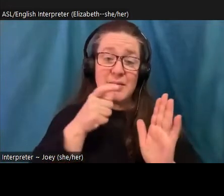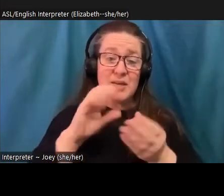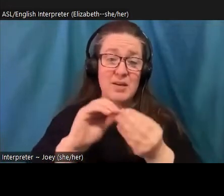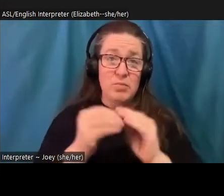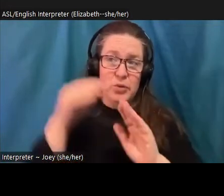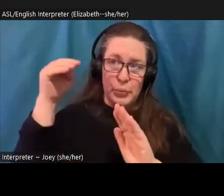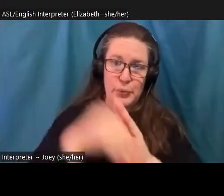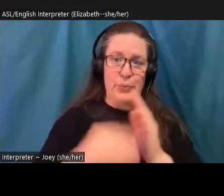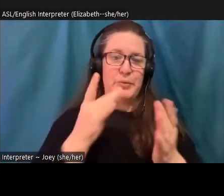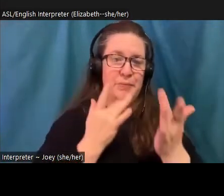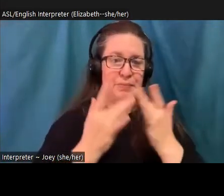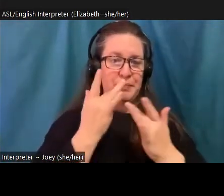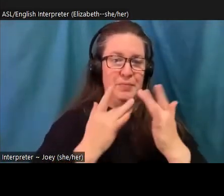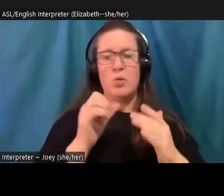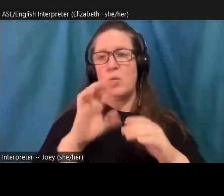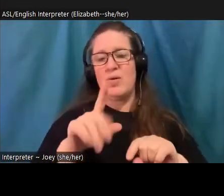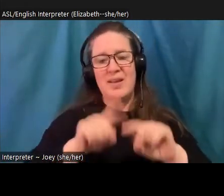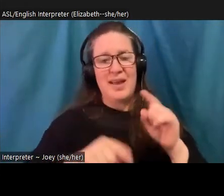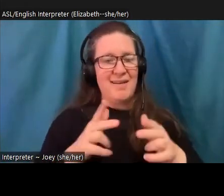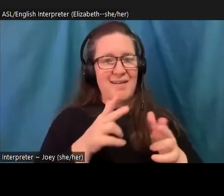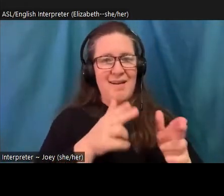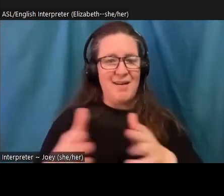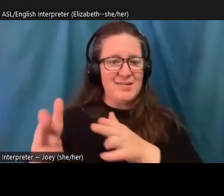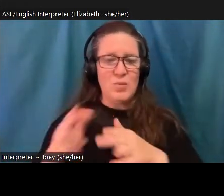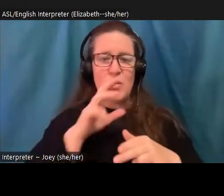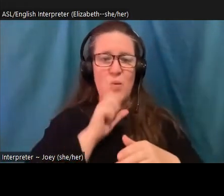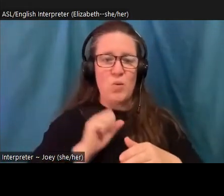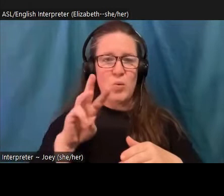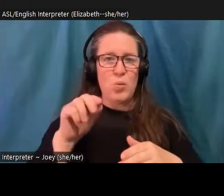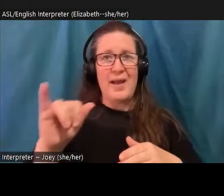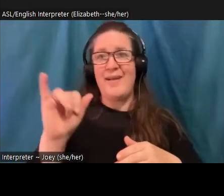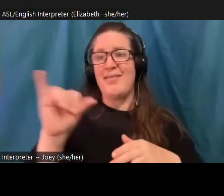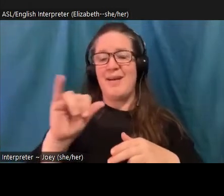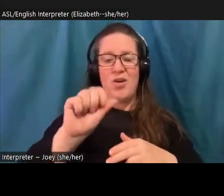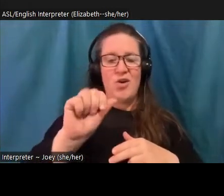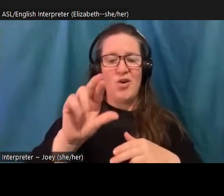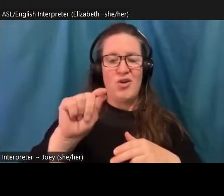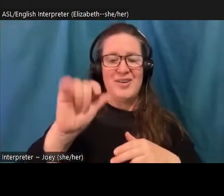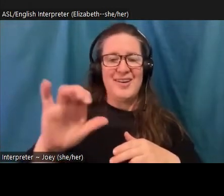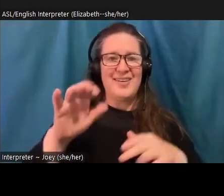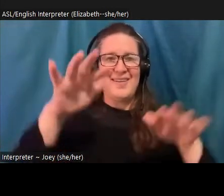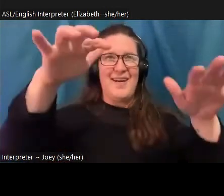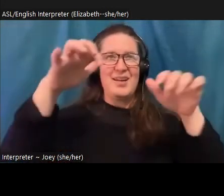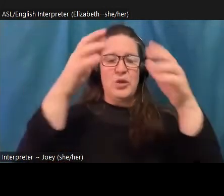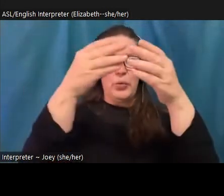old ways because the landscape is melting beneath them. Until when we talk about climate change, as an existential